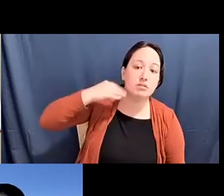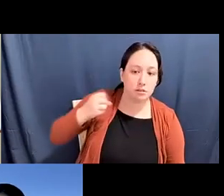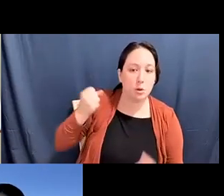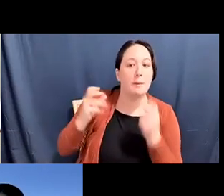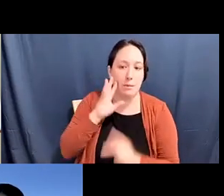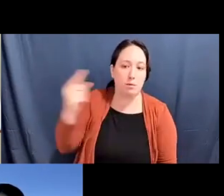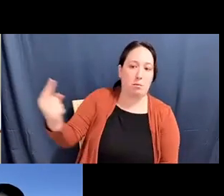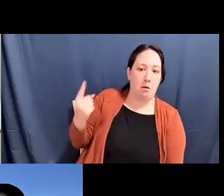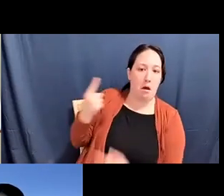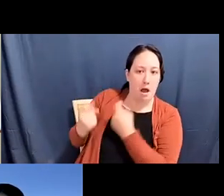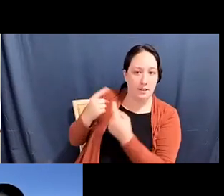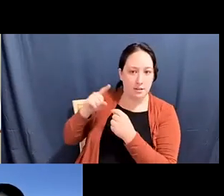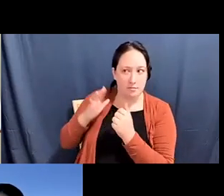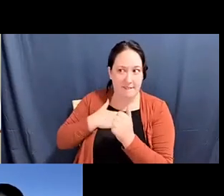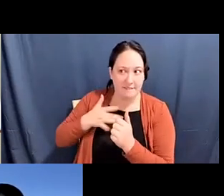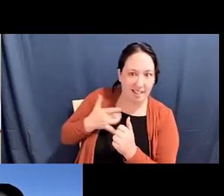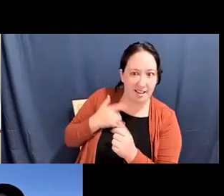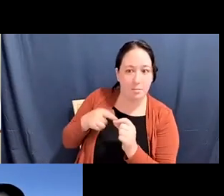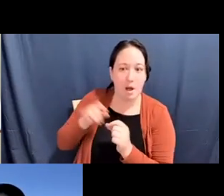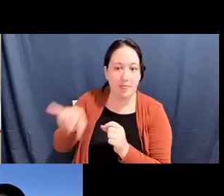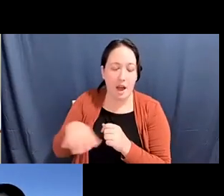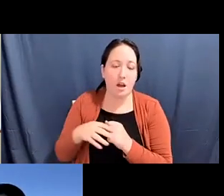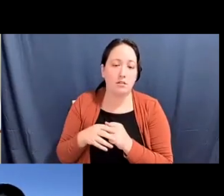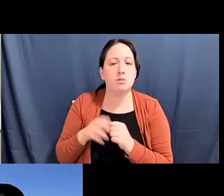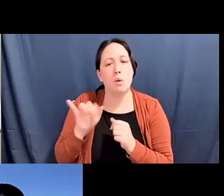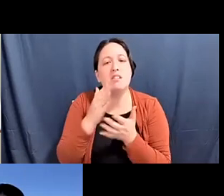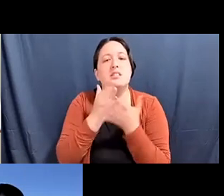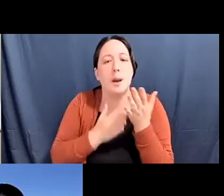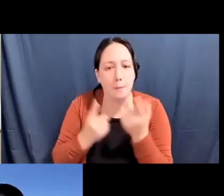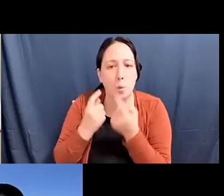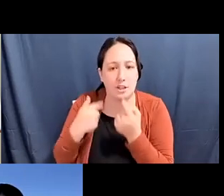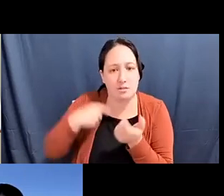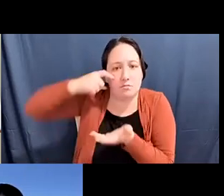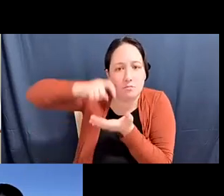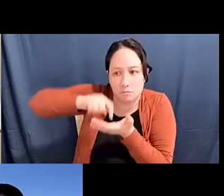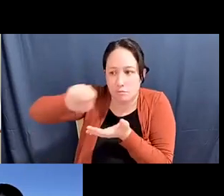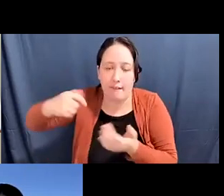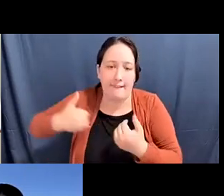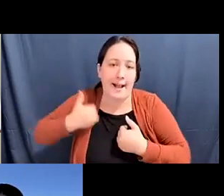pam tau lee: So this... that's... that's a few pam tau lee: of the things that... that they might ask me, mm hmm.